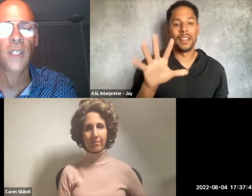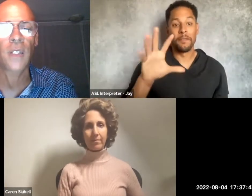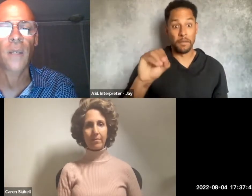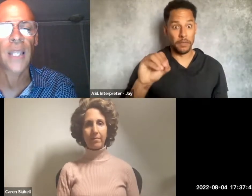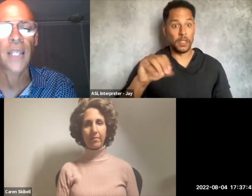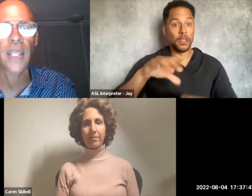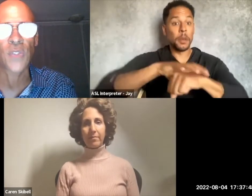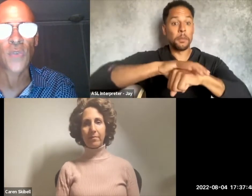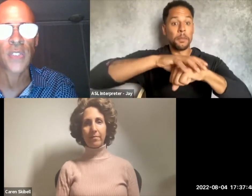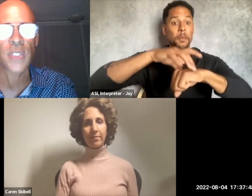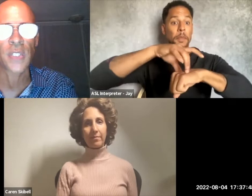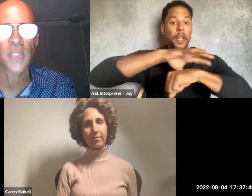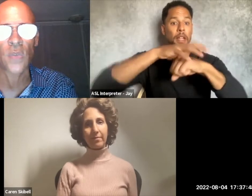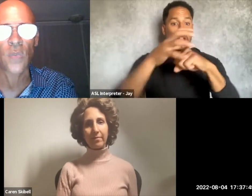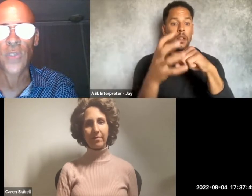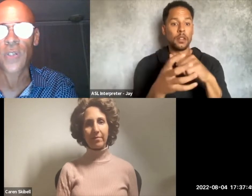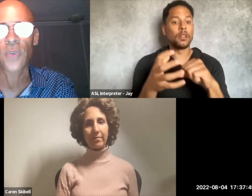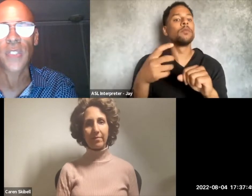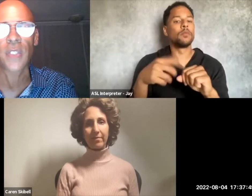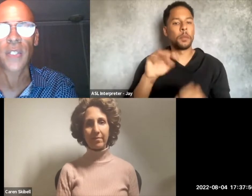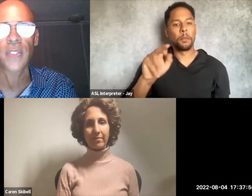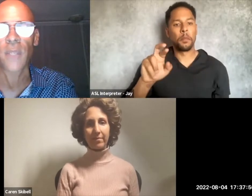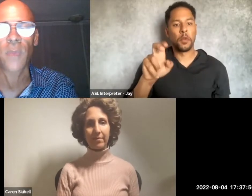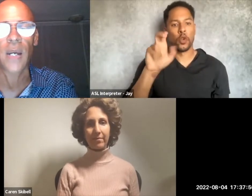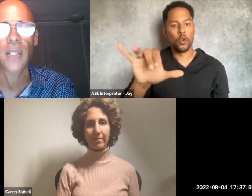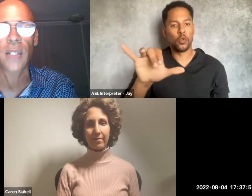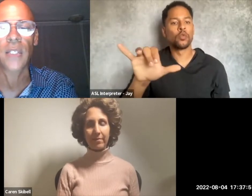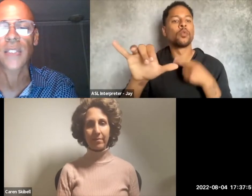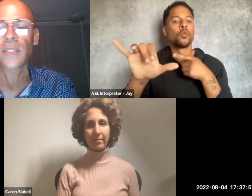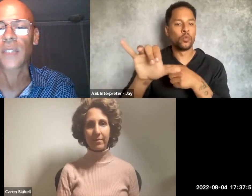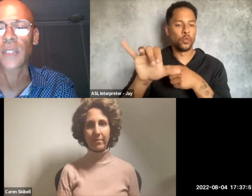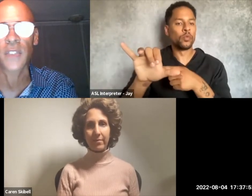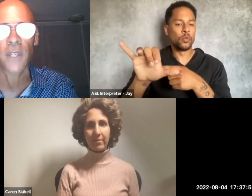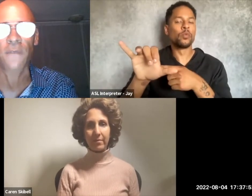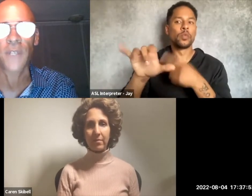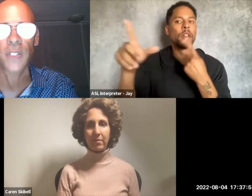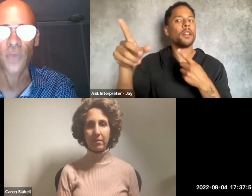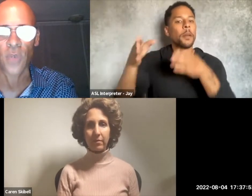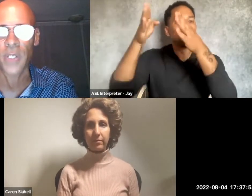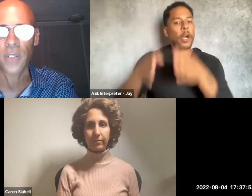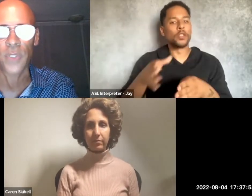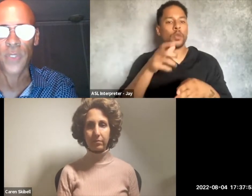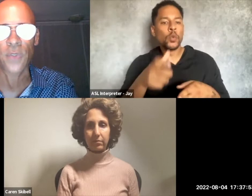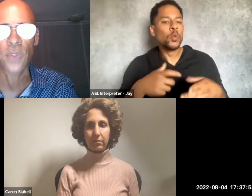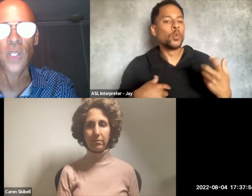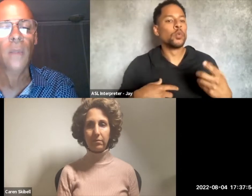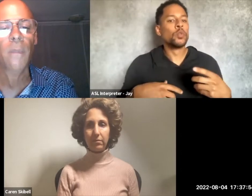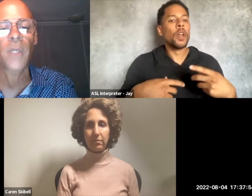Vin, a Black astrophysicist with an increasingly unstable mind is conducting his final phase of groundbreaking research,